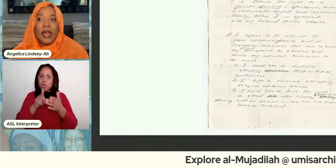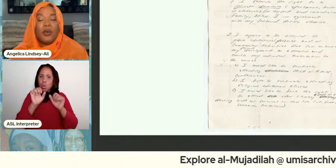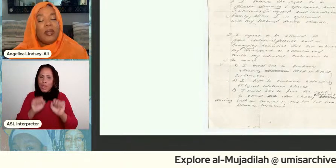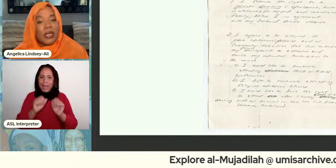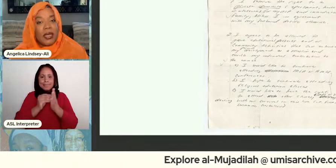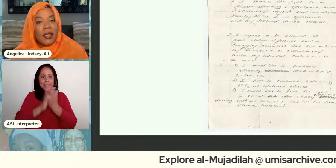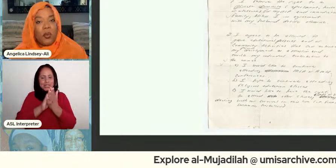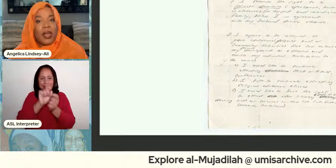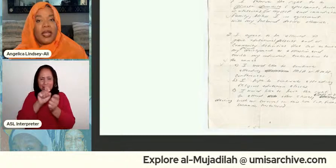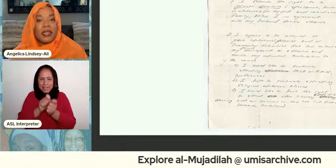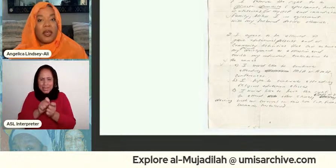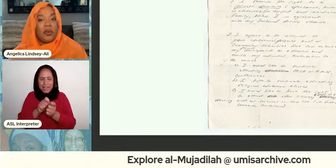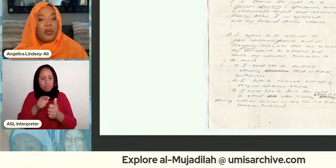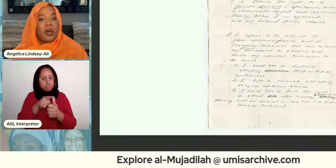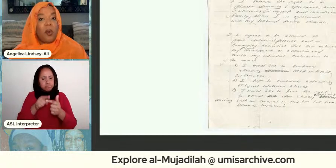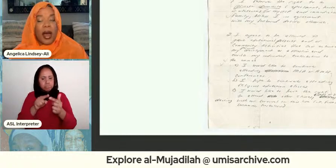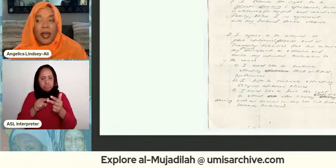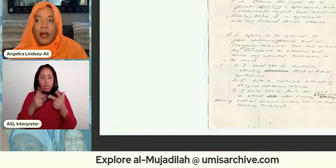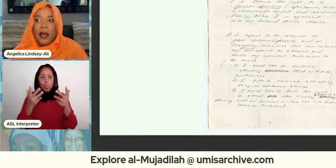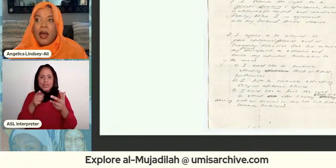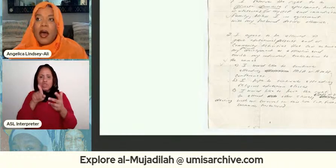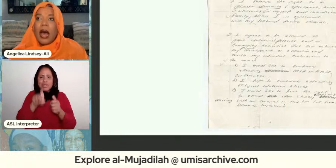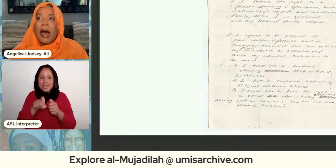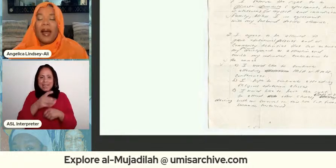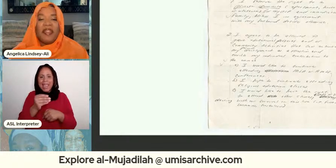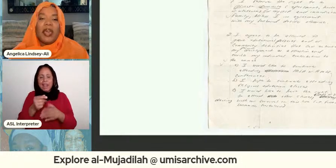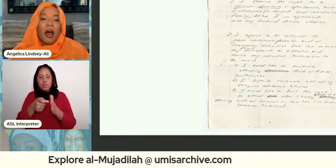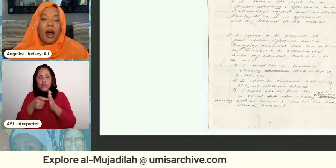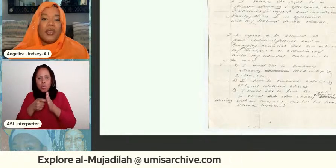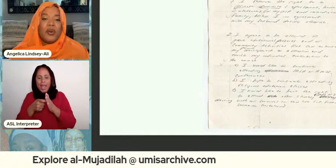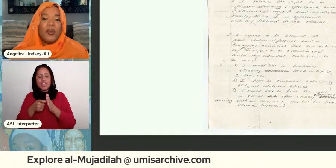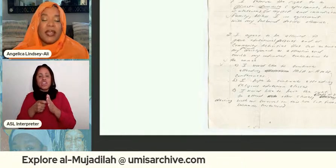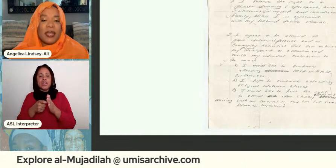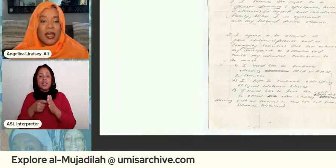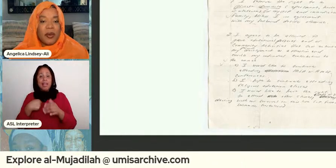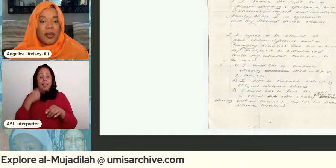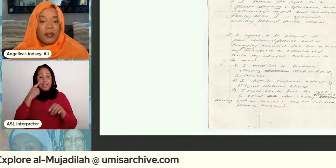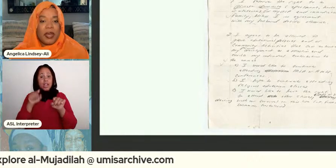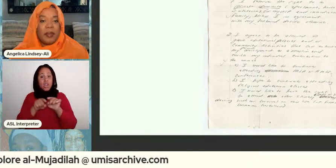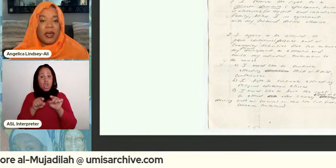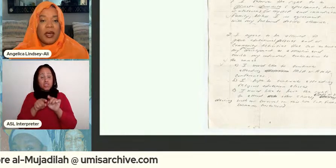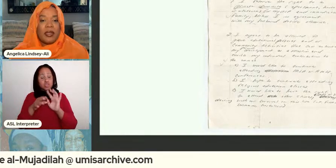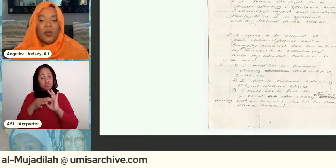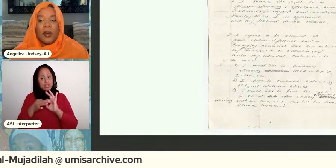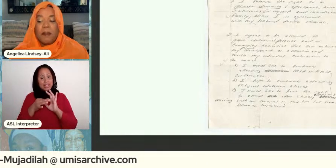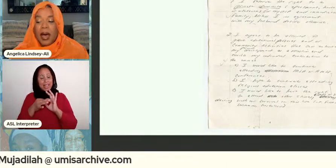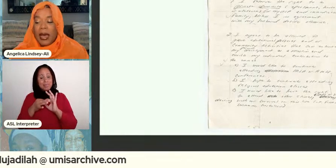that you need and what it is that you require i think it also resonated with me because when my